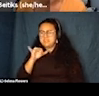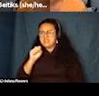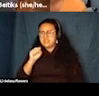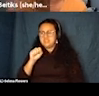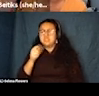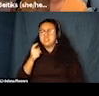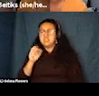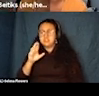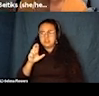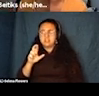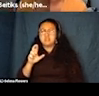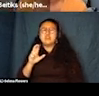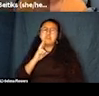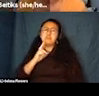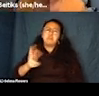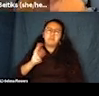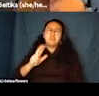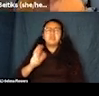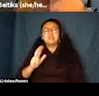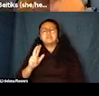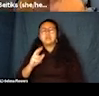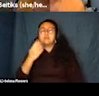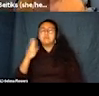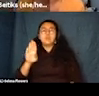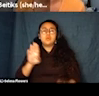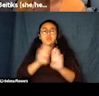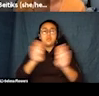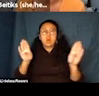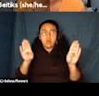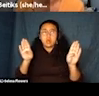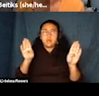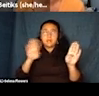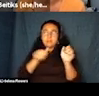I've got a blue wall behind me. My brown curly hair is up and I've got some fun